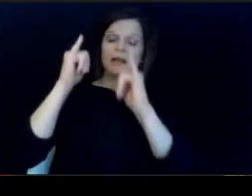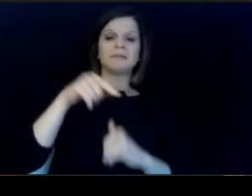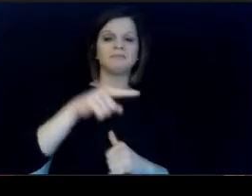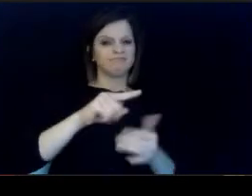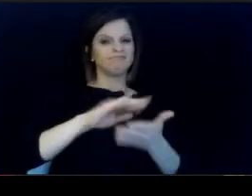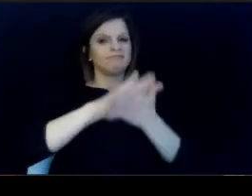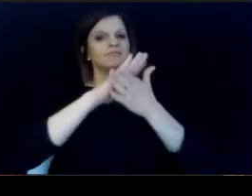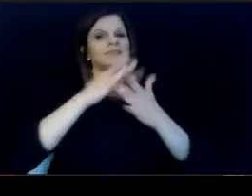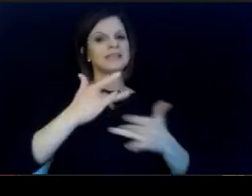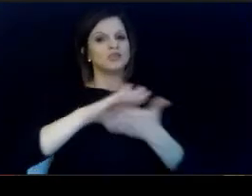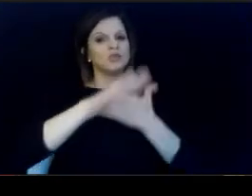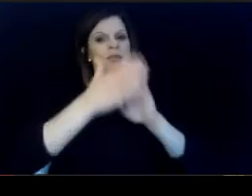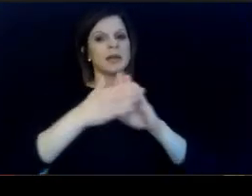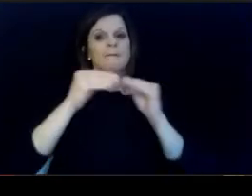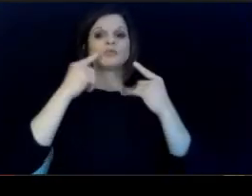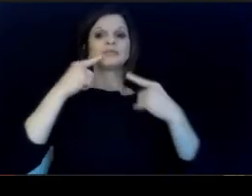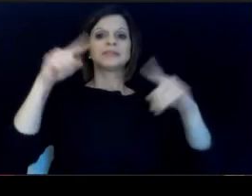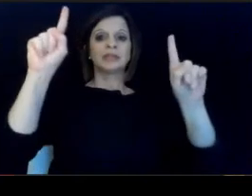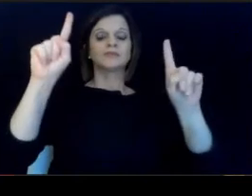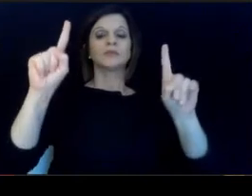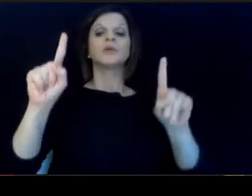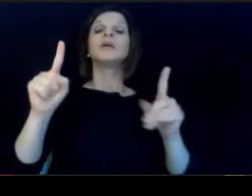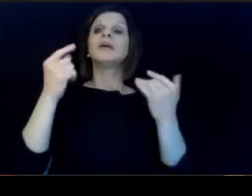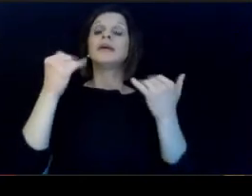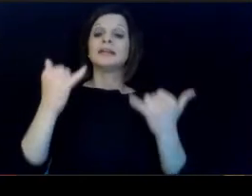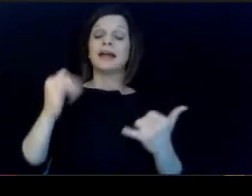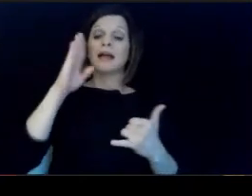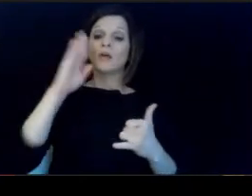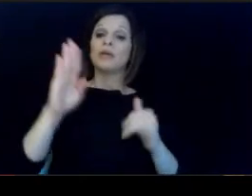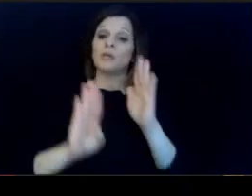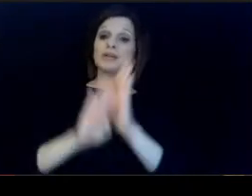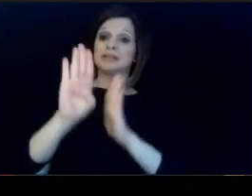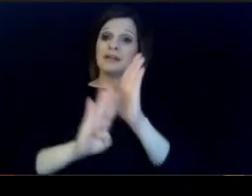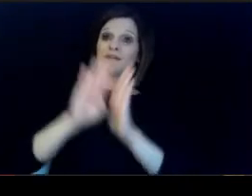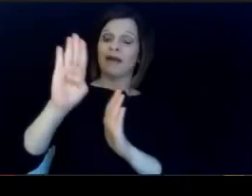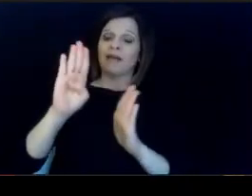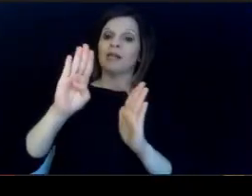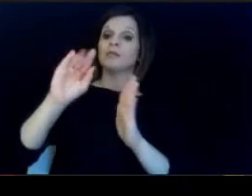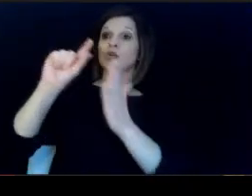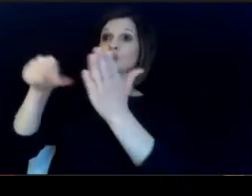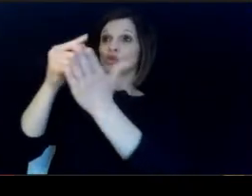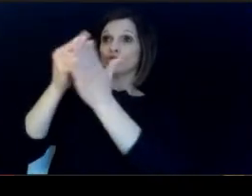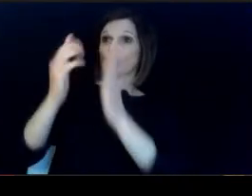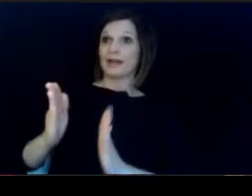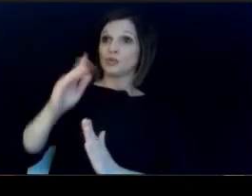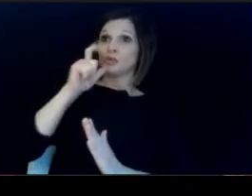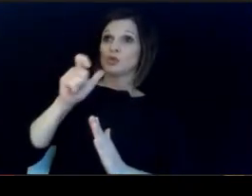next generation of leaders in our communities and our. schools. If I can say a word to our young.